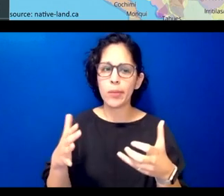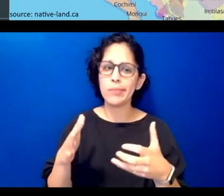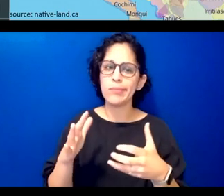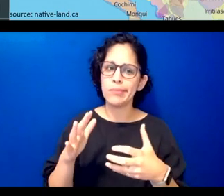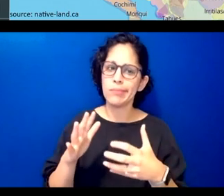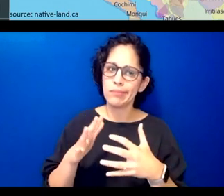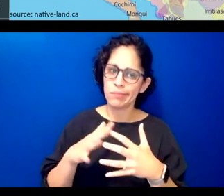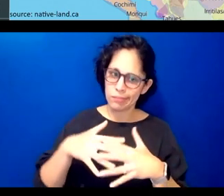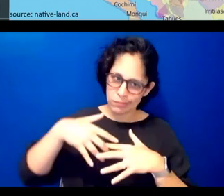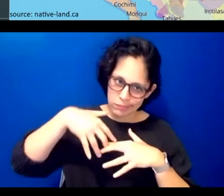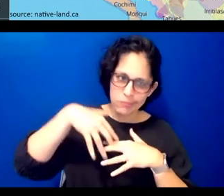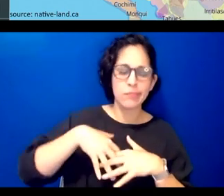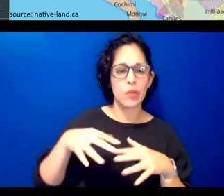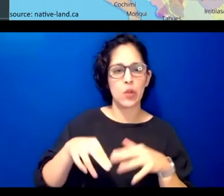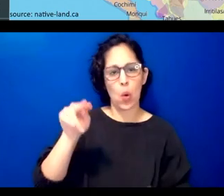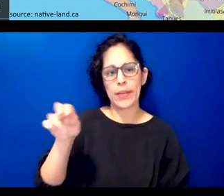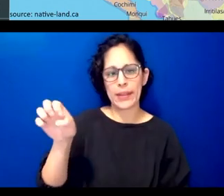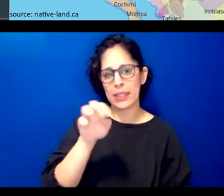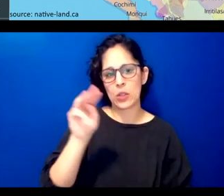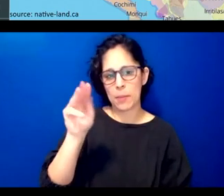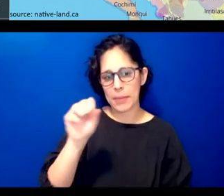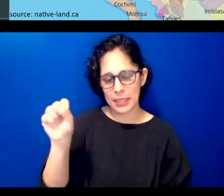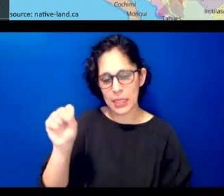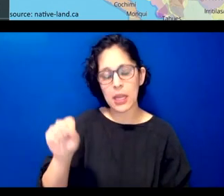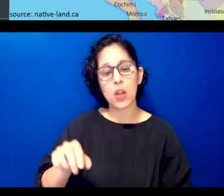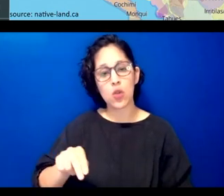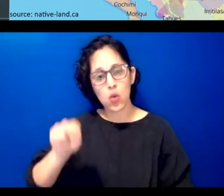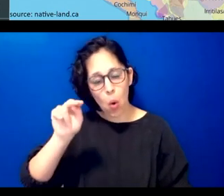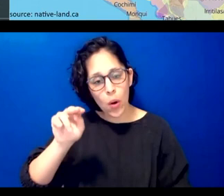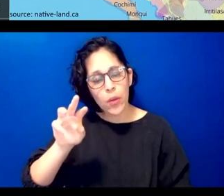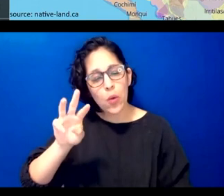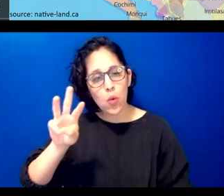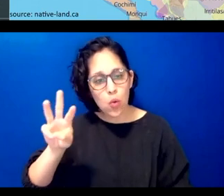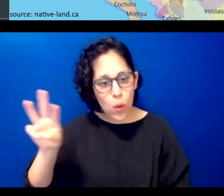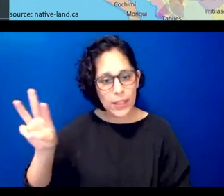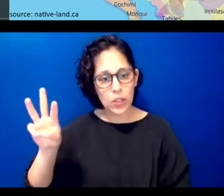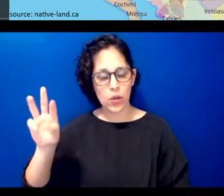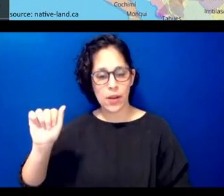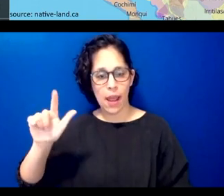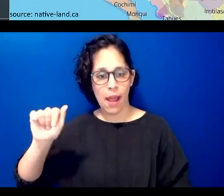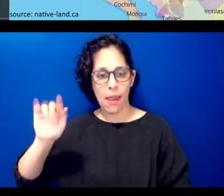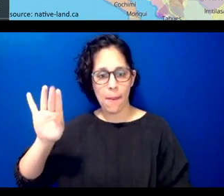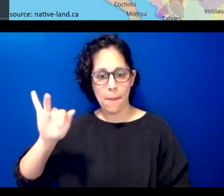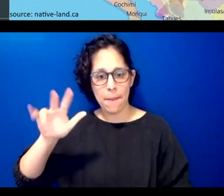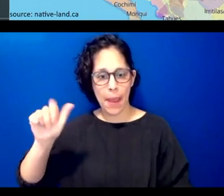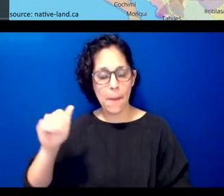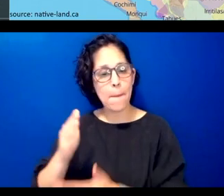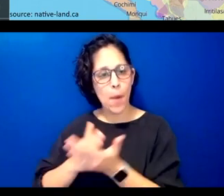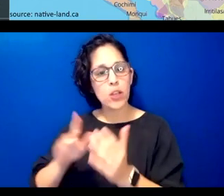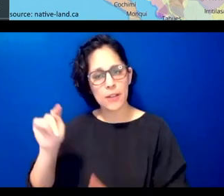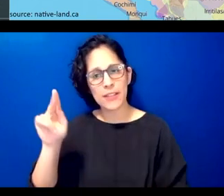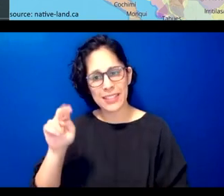northwestern alabama parts of tennessee and kentucky and we lived there from time immemorial